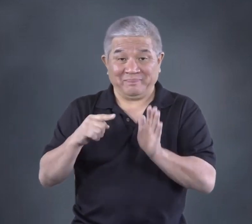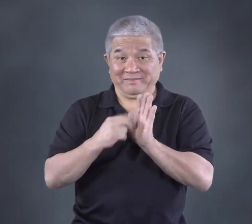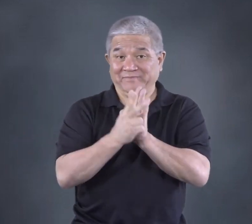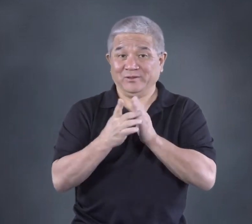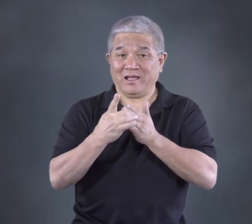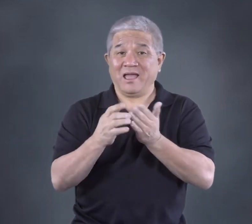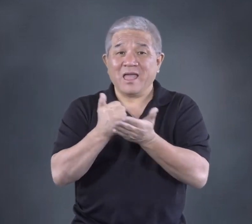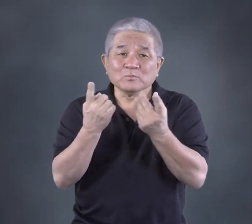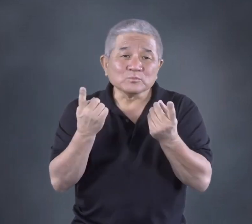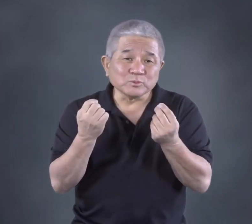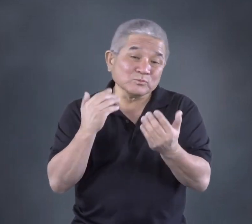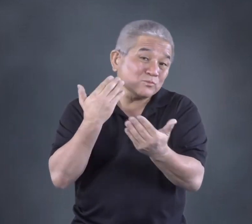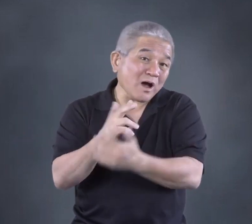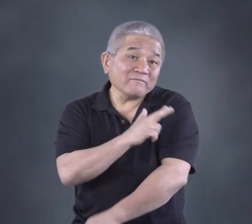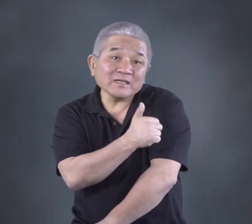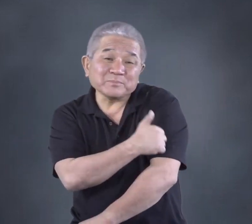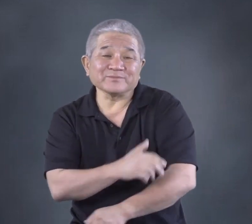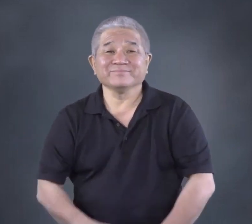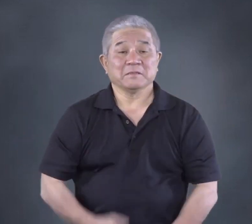This guide is to help you be prepared for your hospital visit.